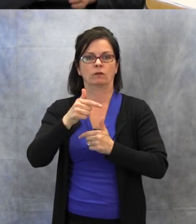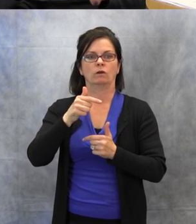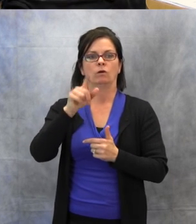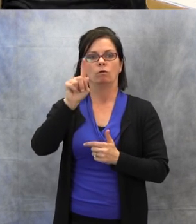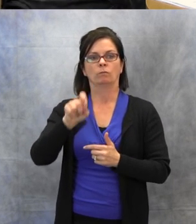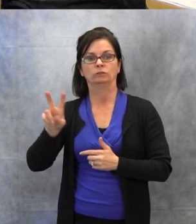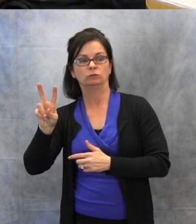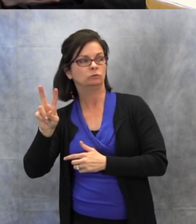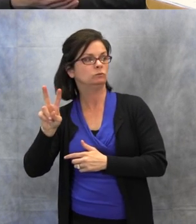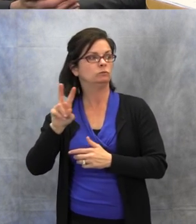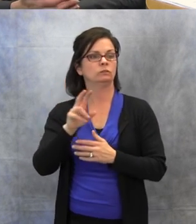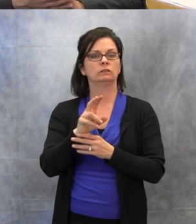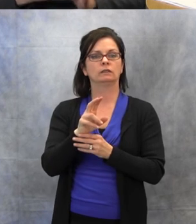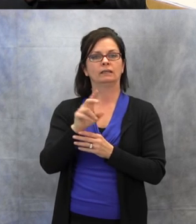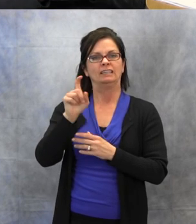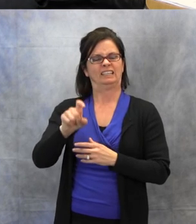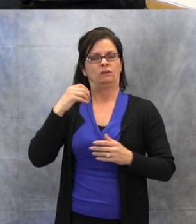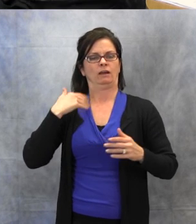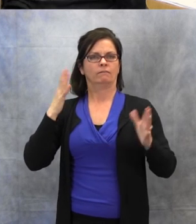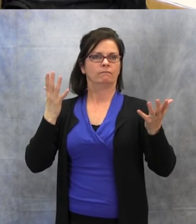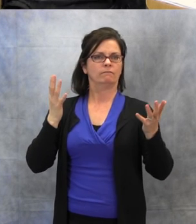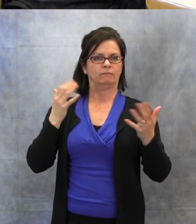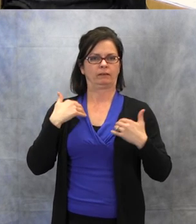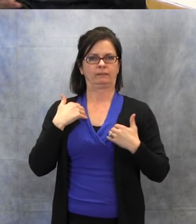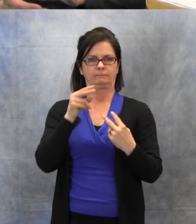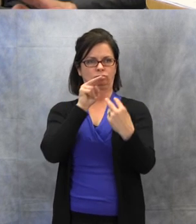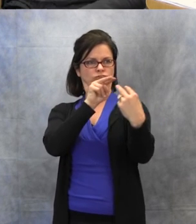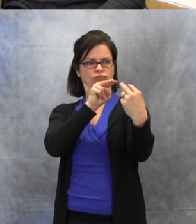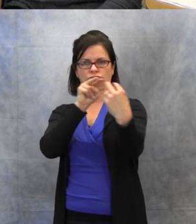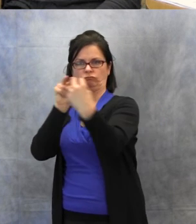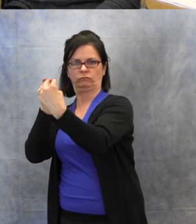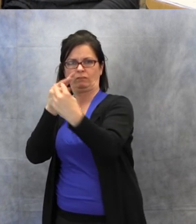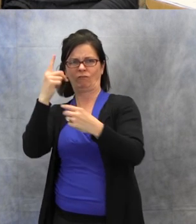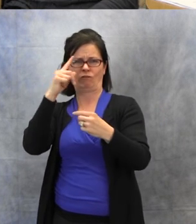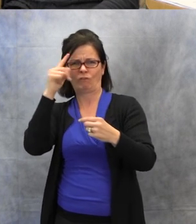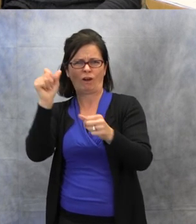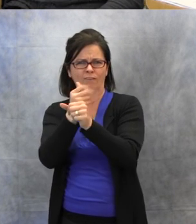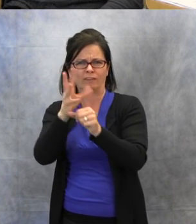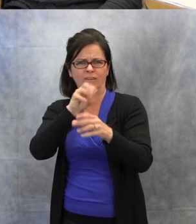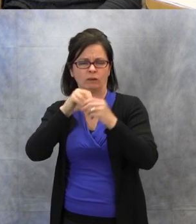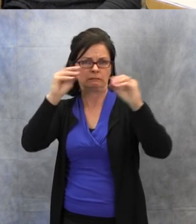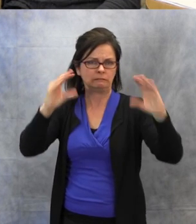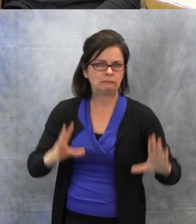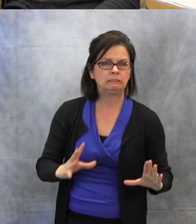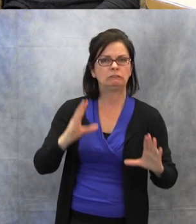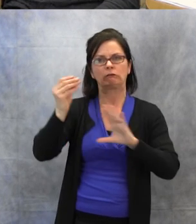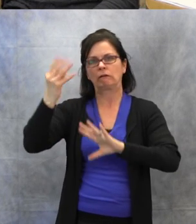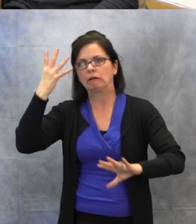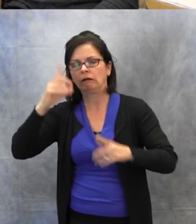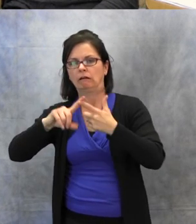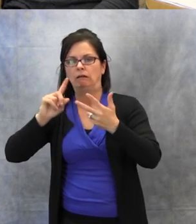They have to have a great line of sight for all of those things. So letting the student help decide